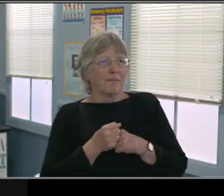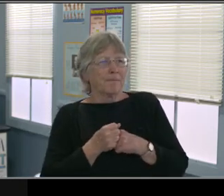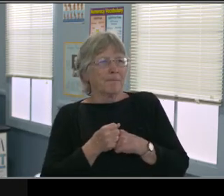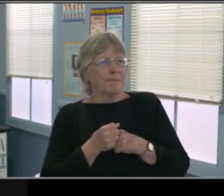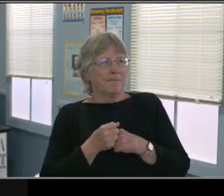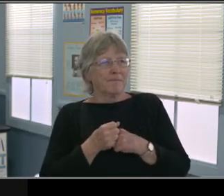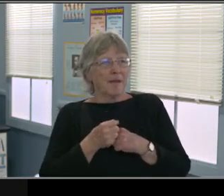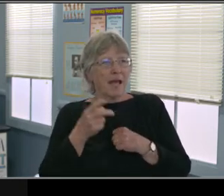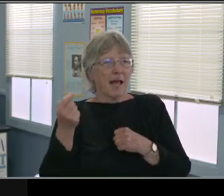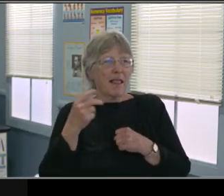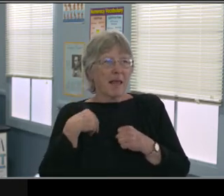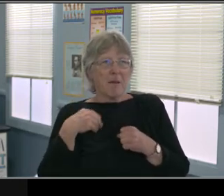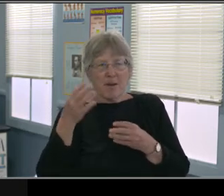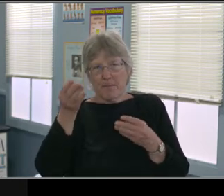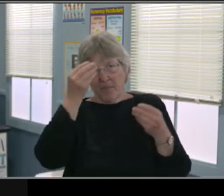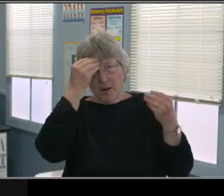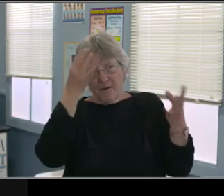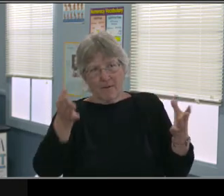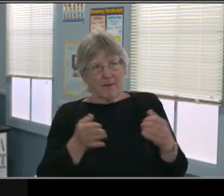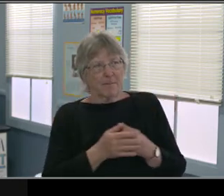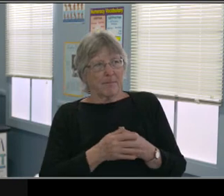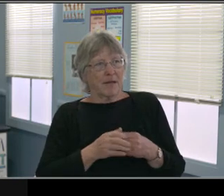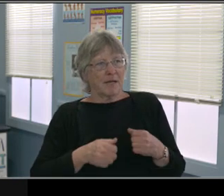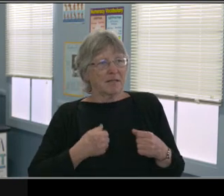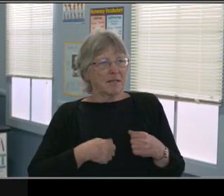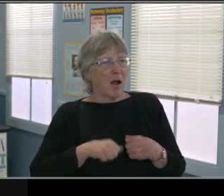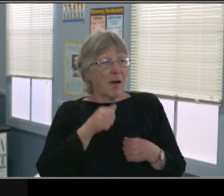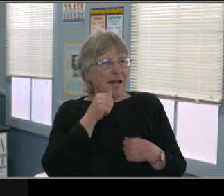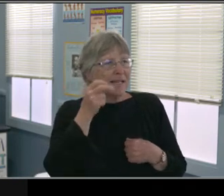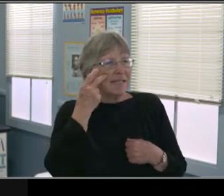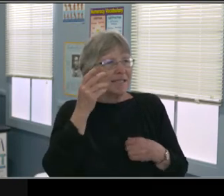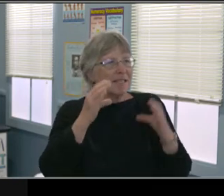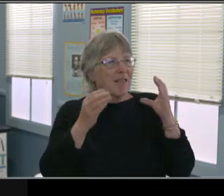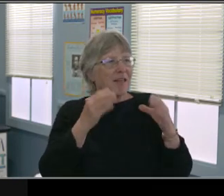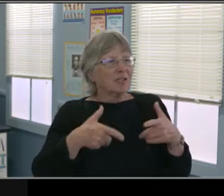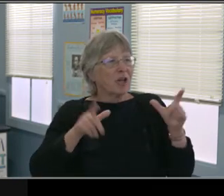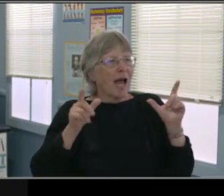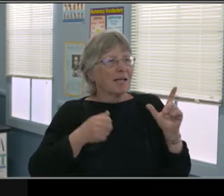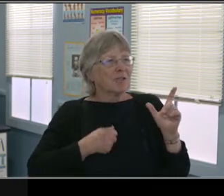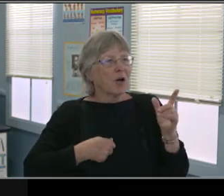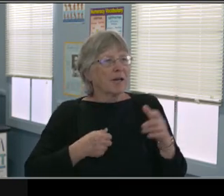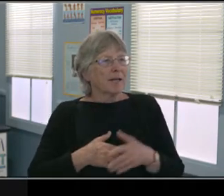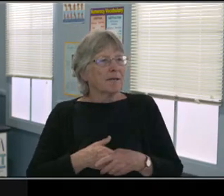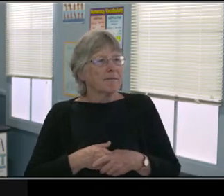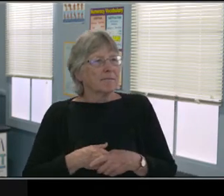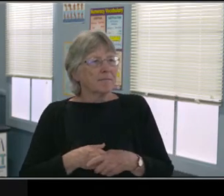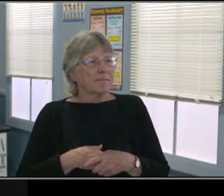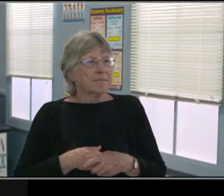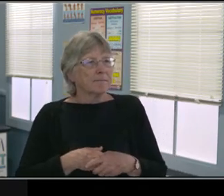So that needs to be included in a written document so that parents and teachers and the IEP team